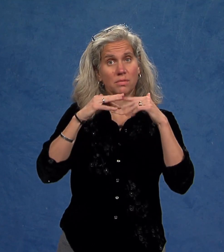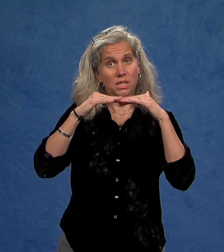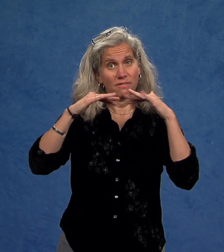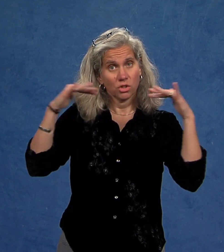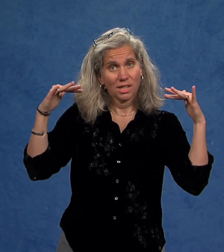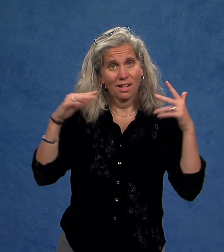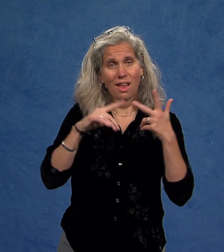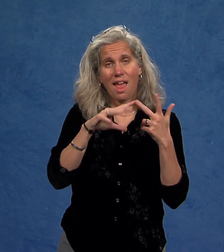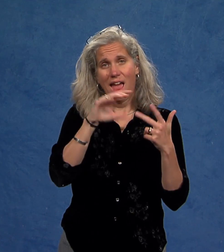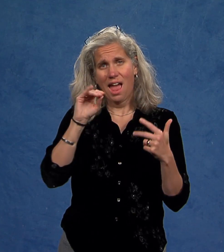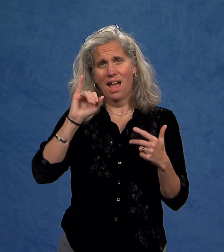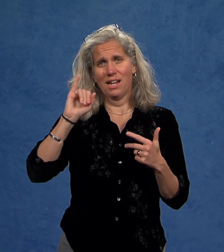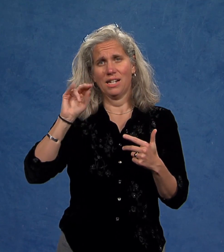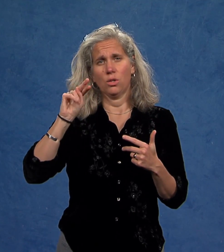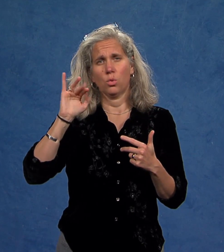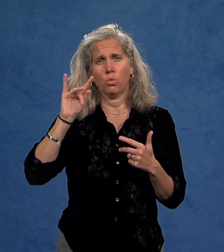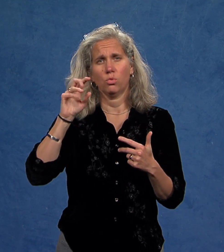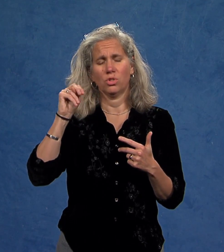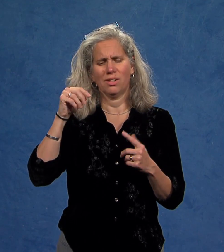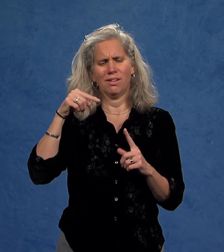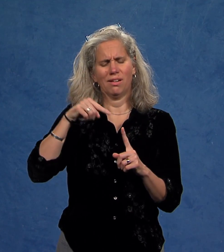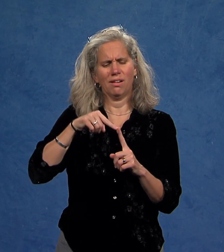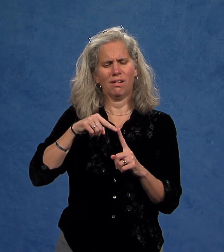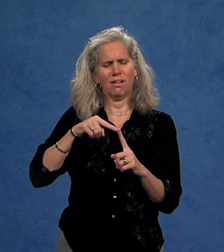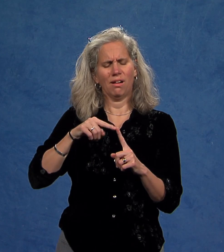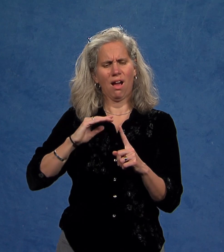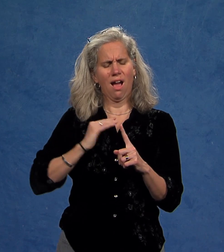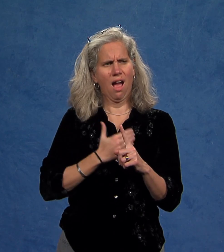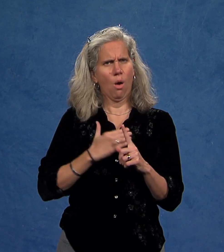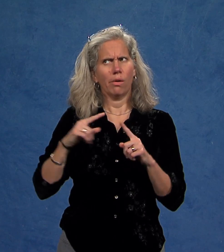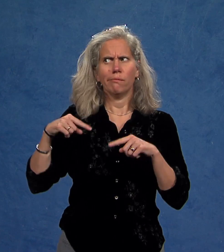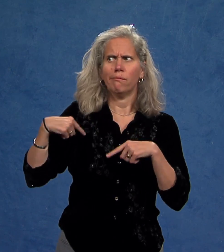diversity, concerns of inclusion